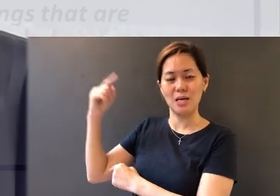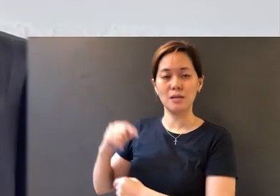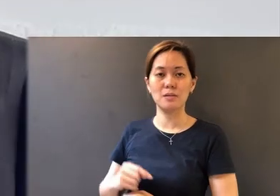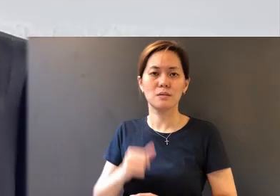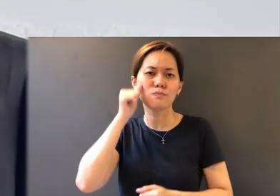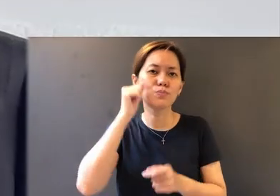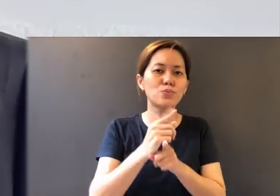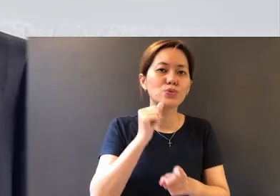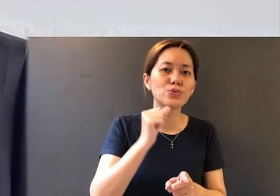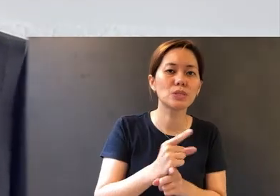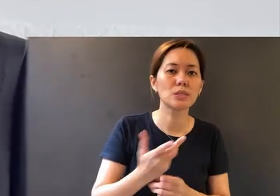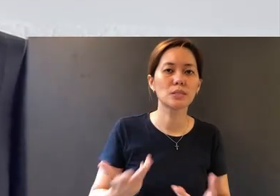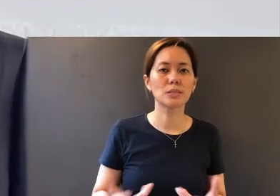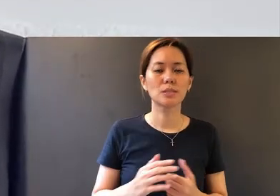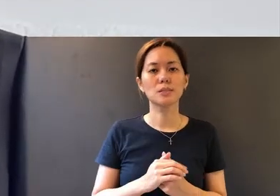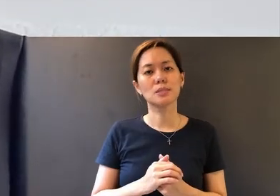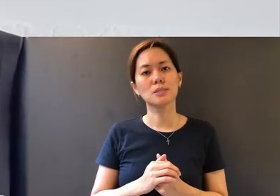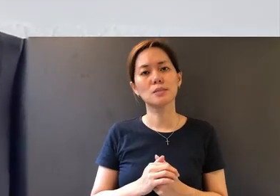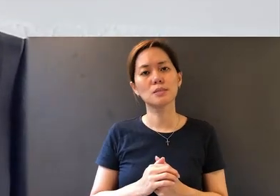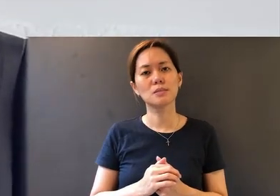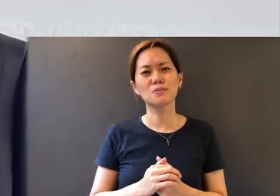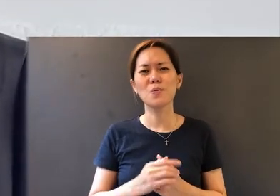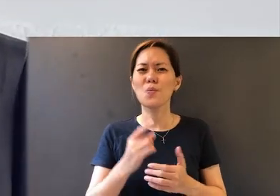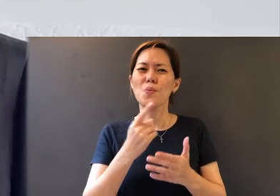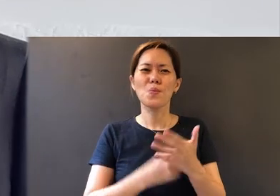So brothers and sisters, whatever challenges